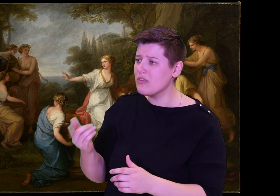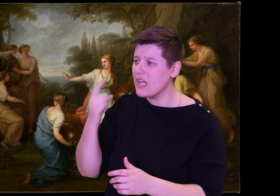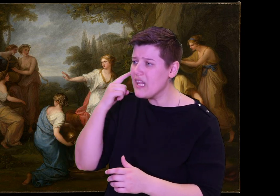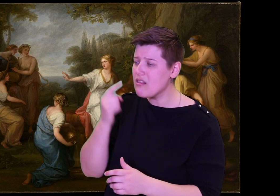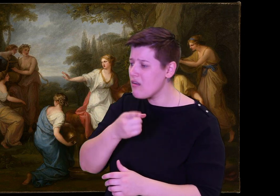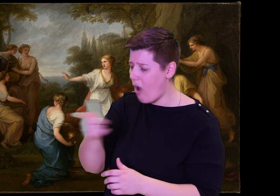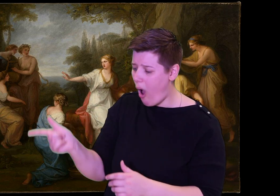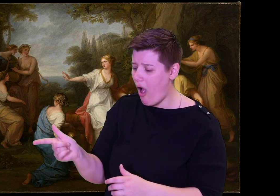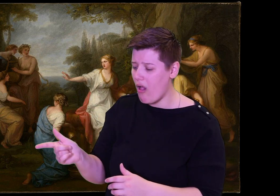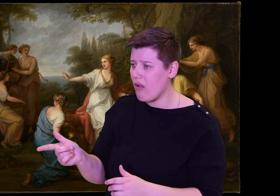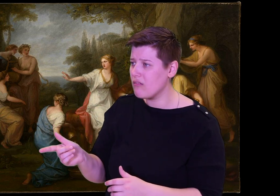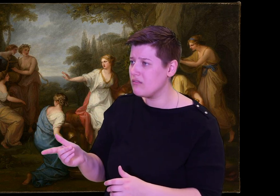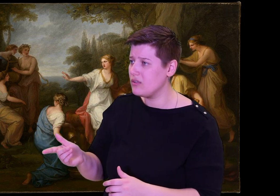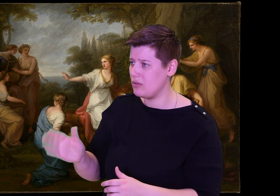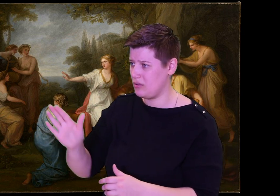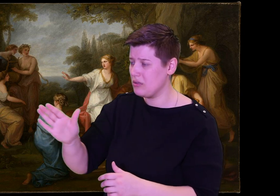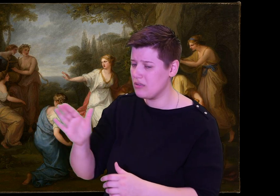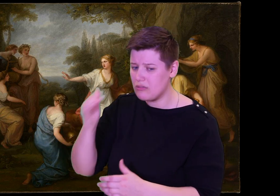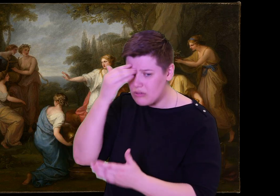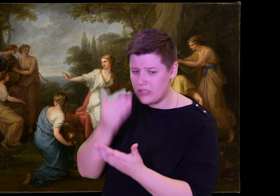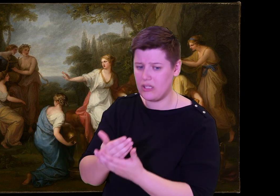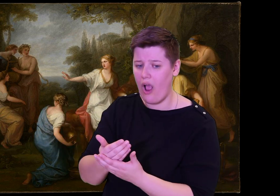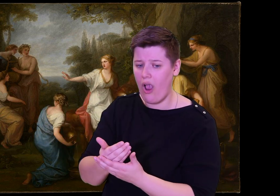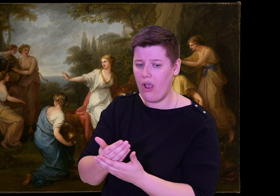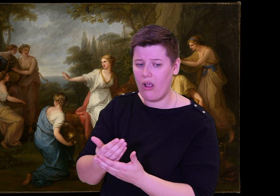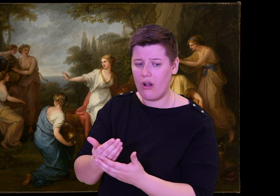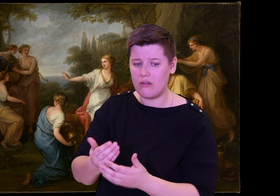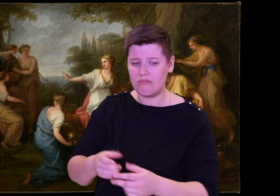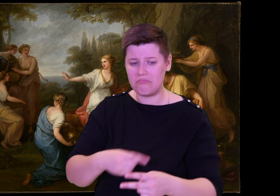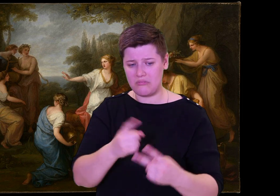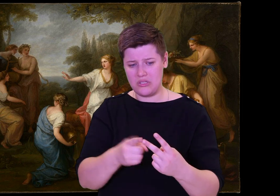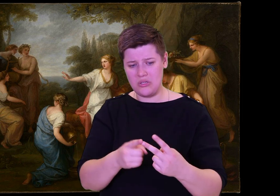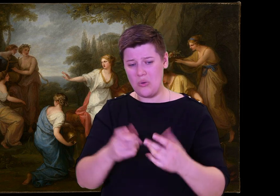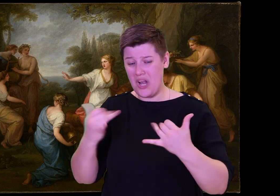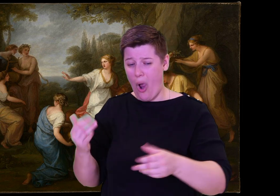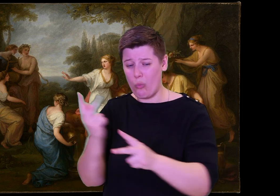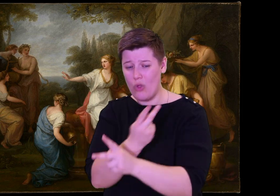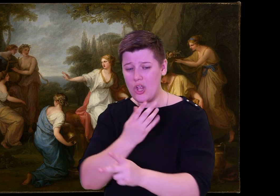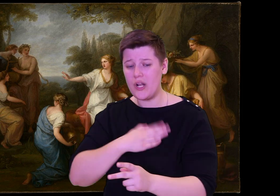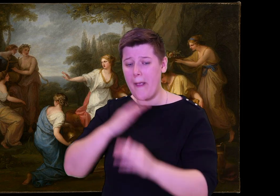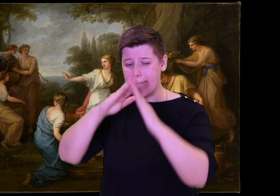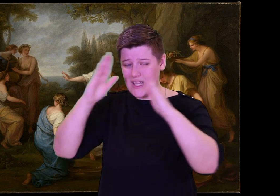them in the center of the group. The competent official, named Pisenor,